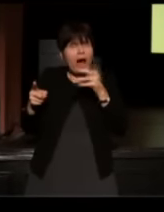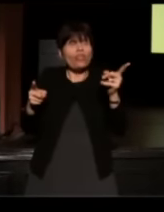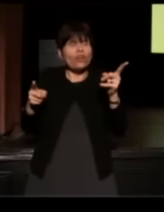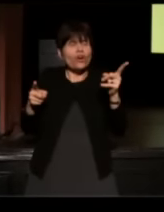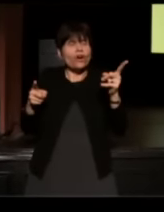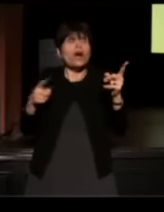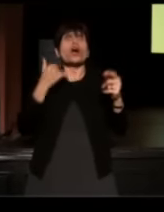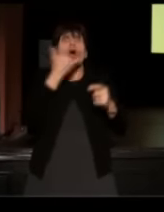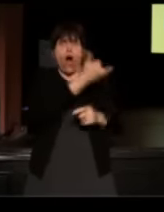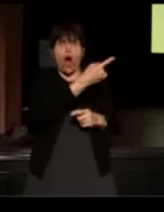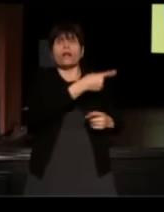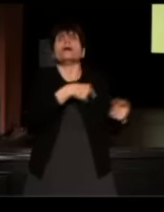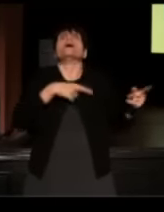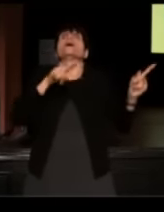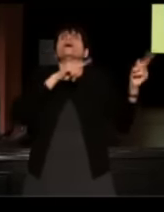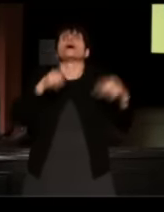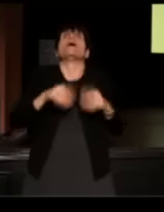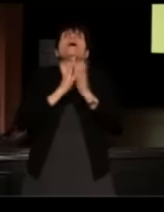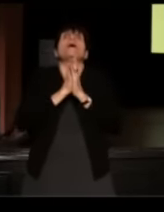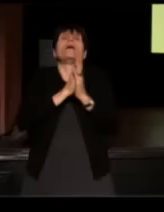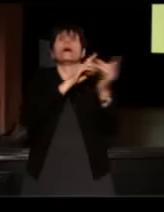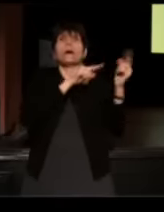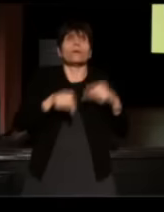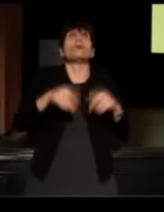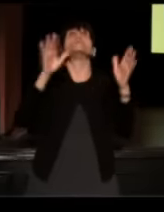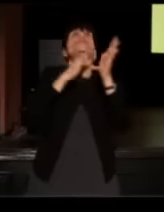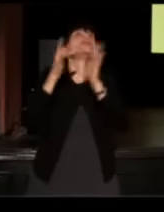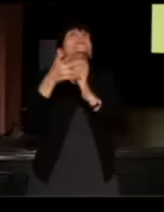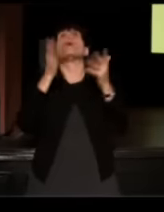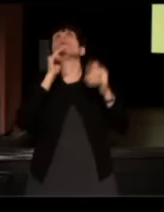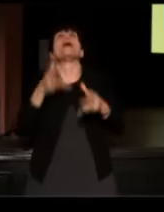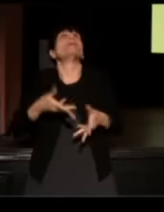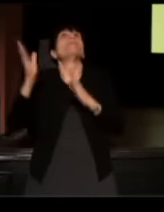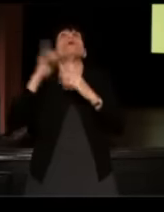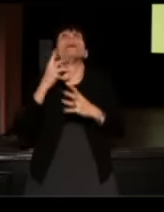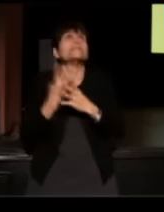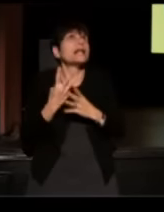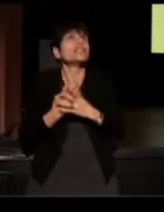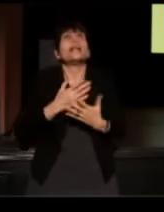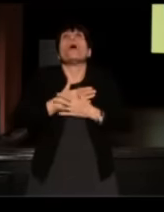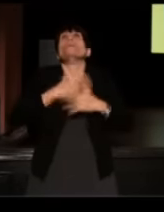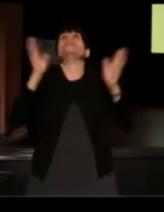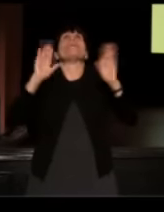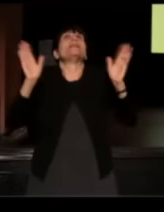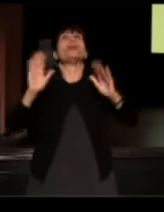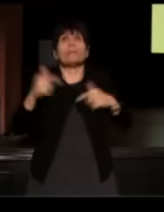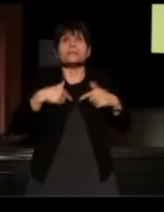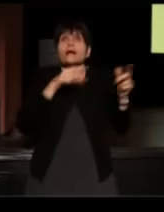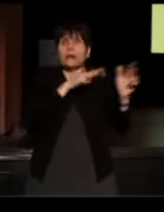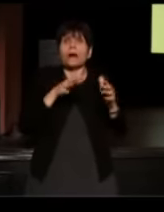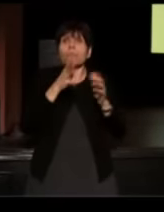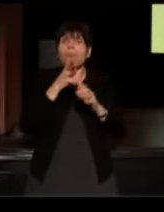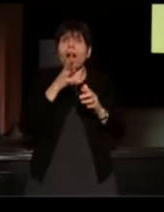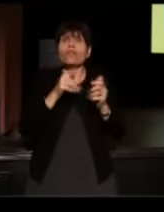she comes down there praying the whole way there, "Lordy, Jesus, please don't let them put my child in jail" and my mother asked the librarian, "what's the problem?"